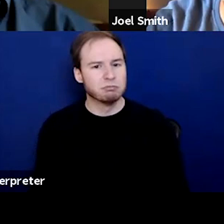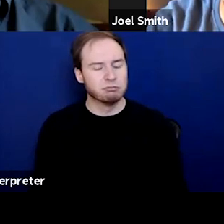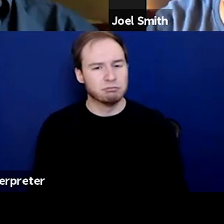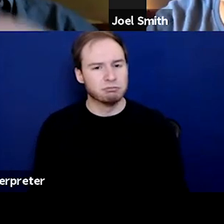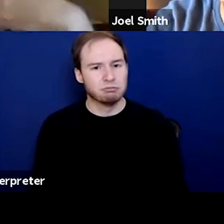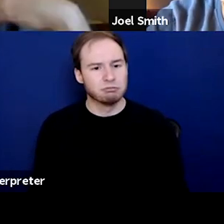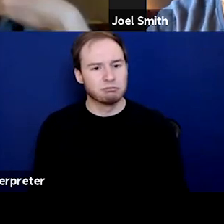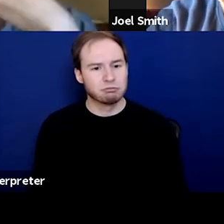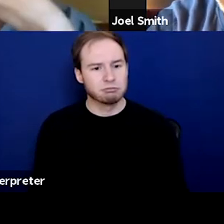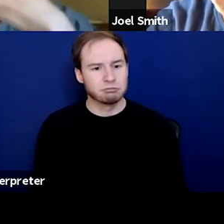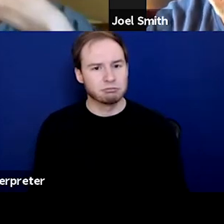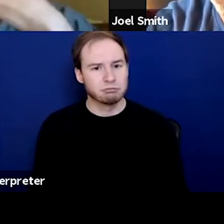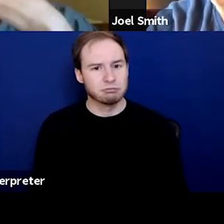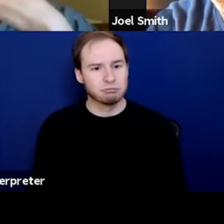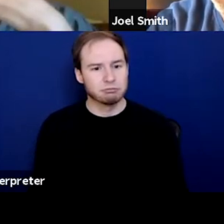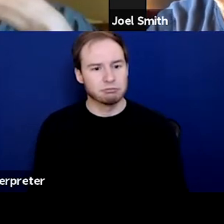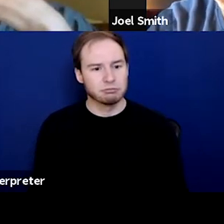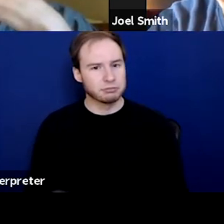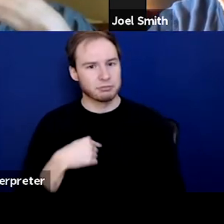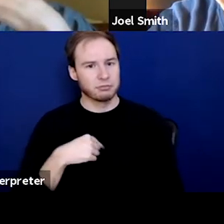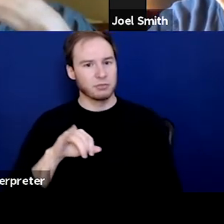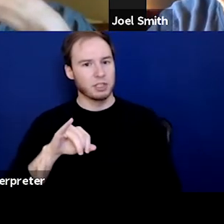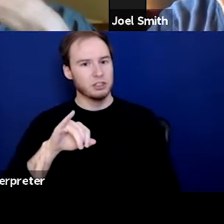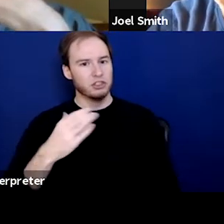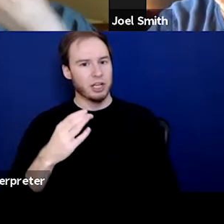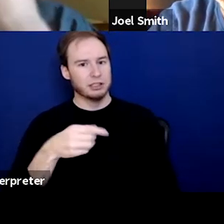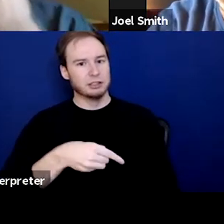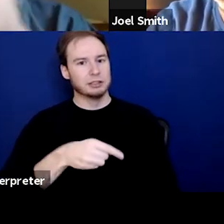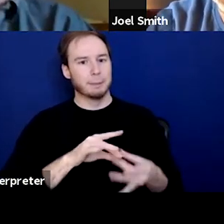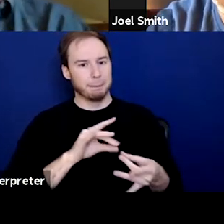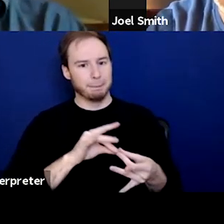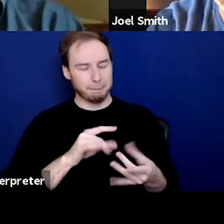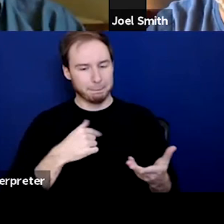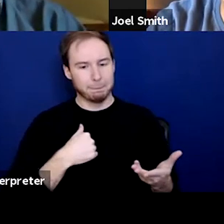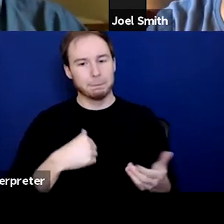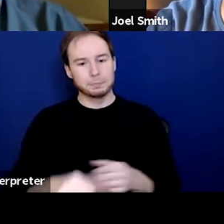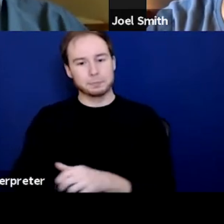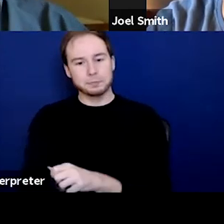[JC] Steve, I got one real short, little comment I wanna make about harm reduction.